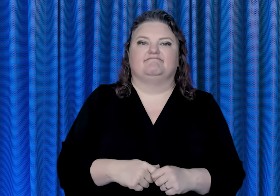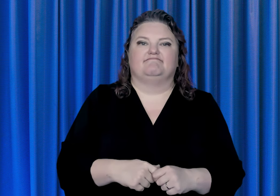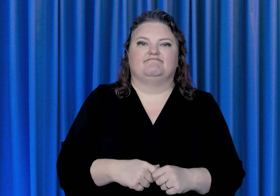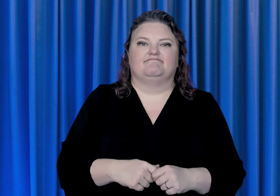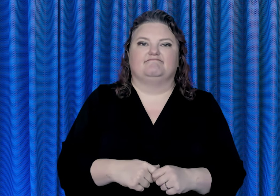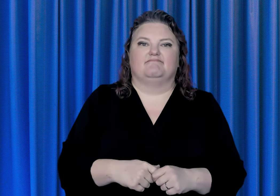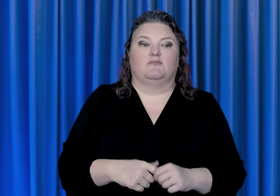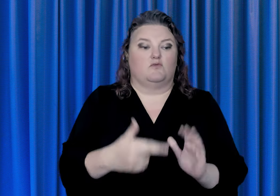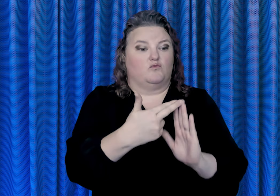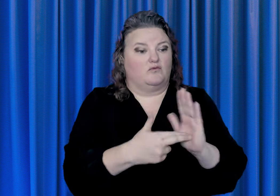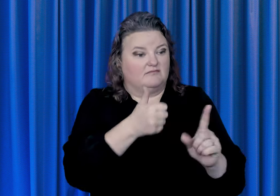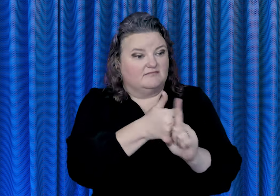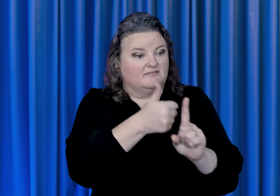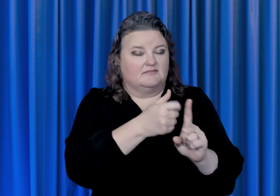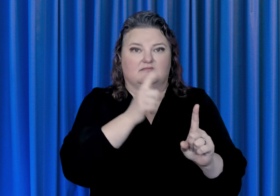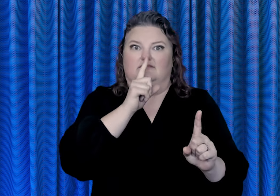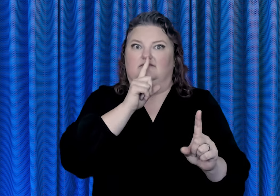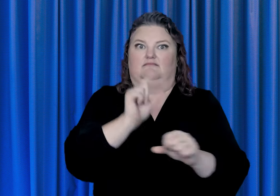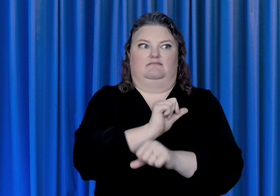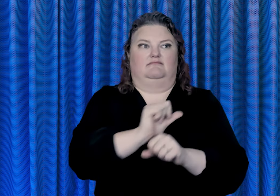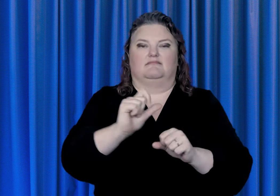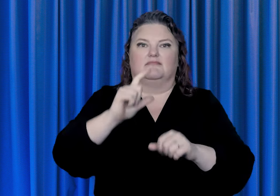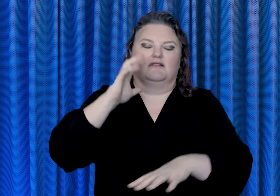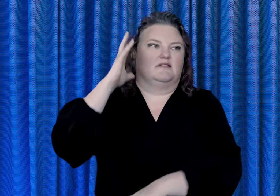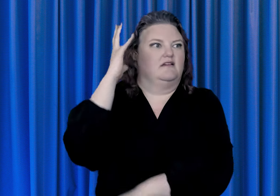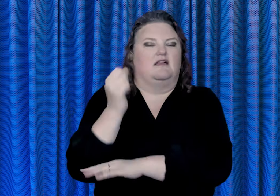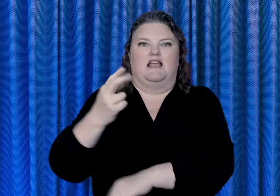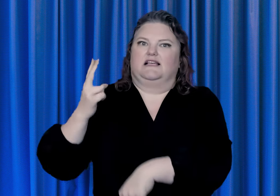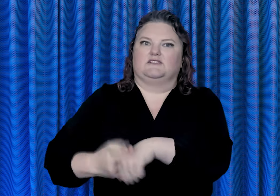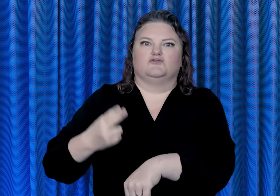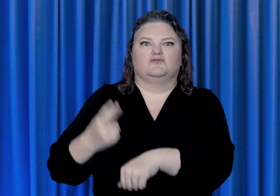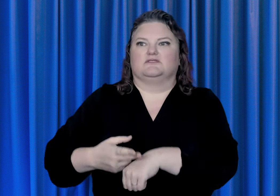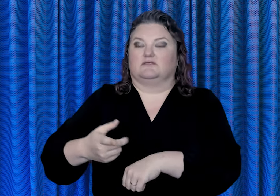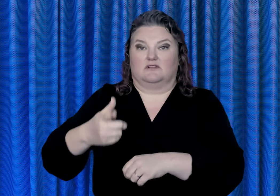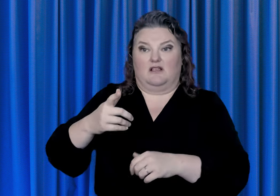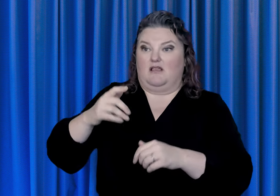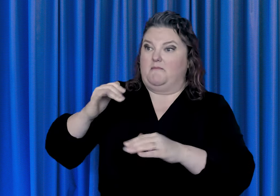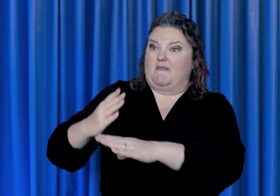“This rule is truly historic and long overdue as it will help break down barriers that have